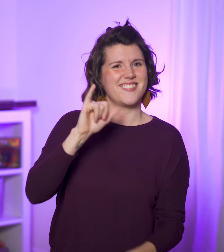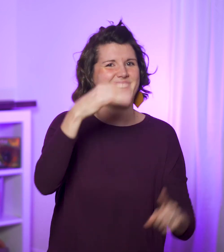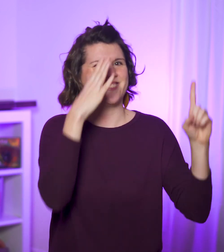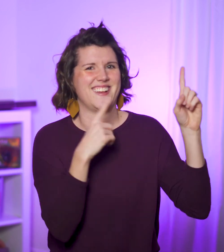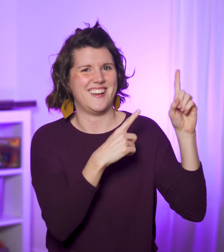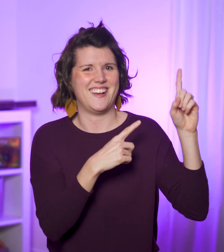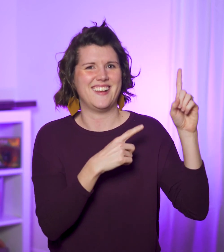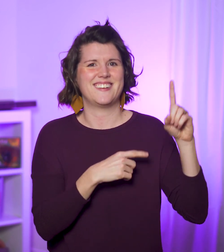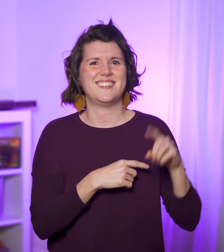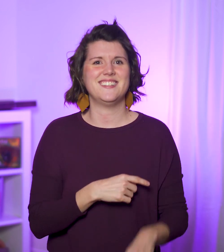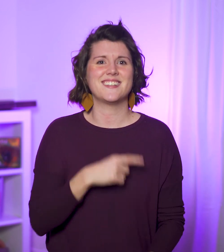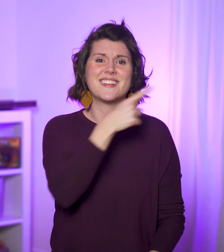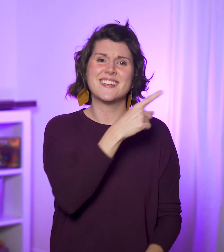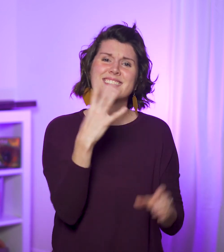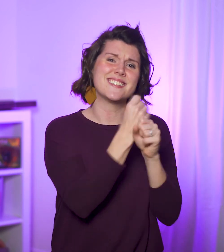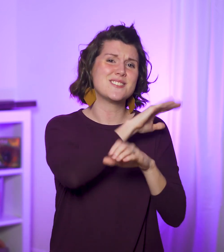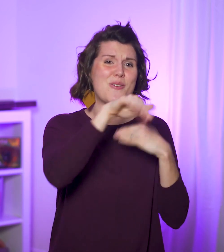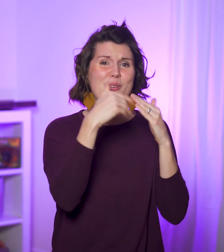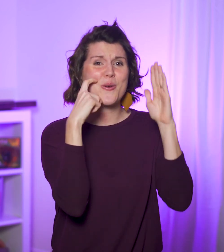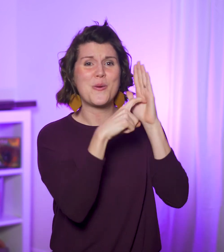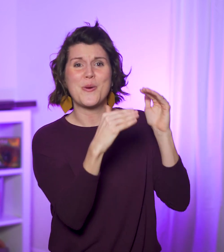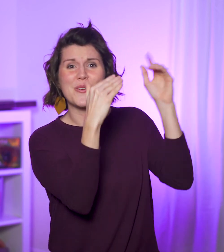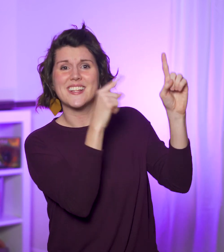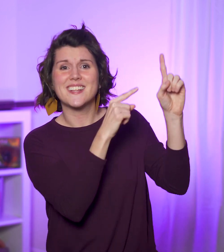If so, thank Him for it! That’s His doing. He gets the glory,